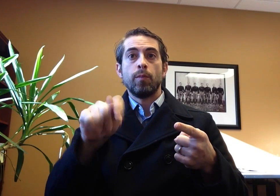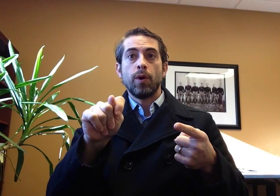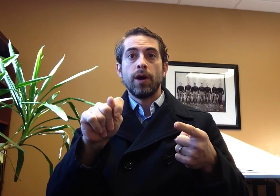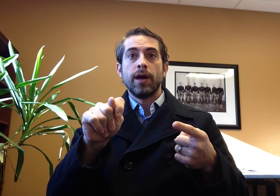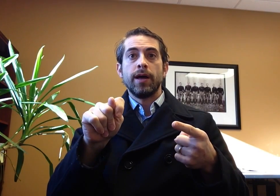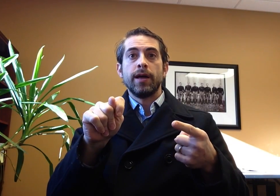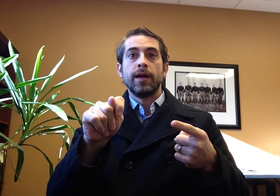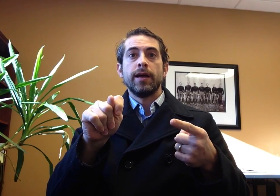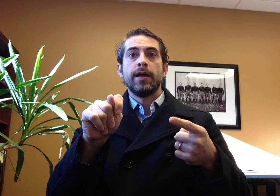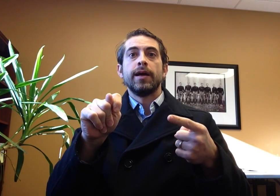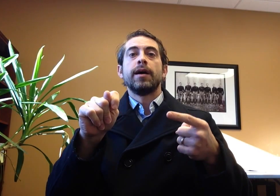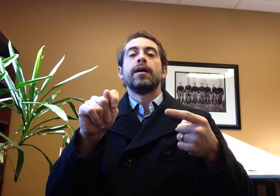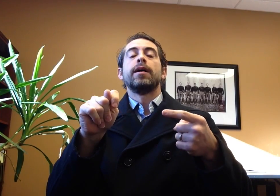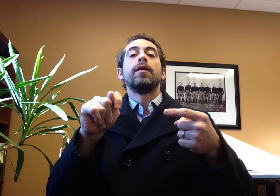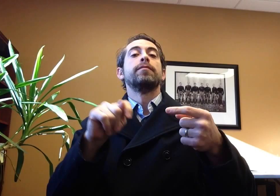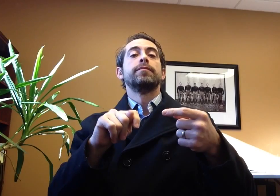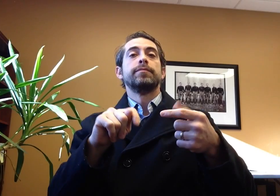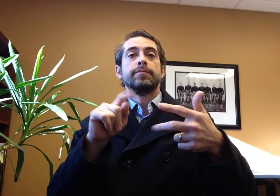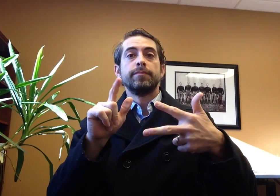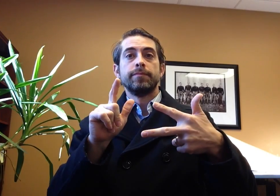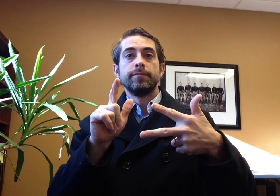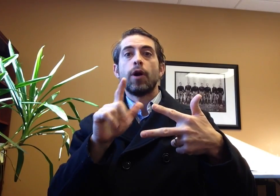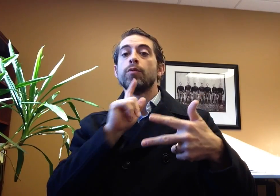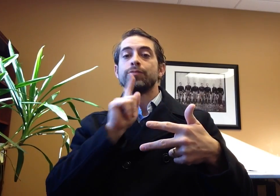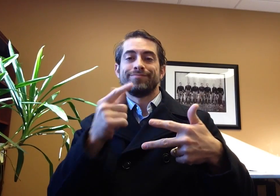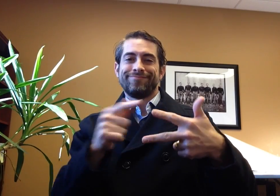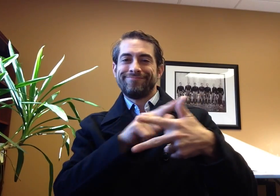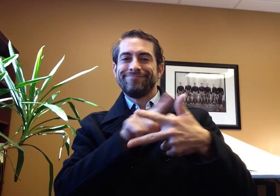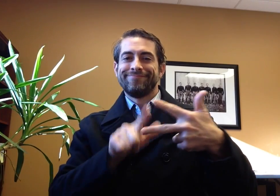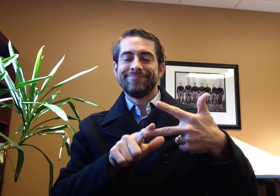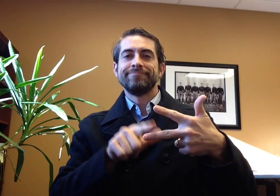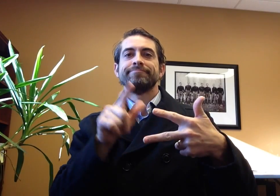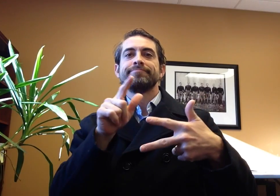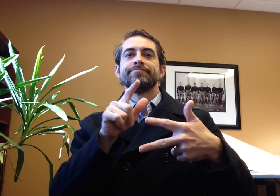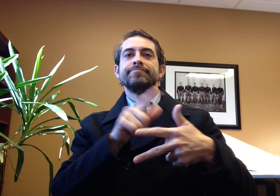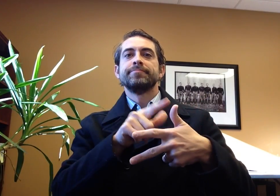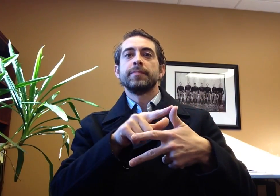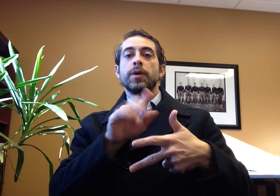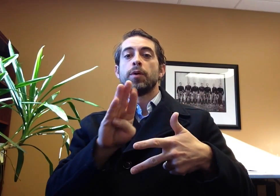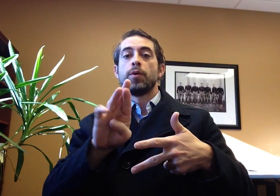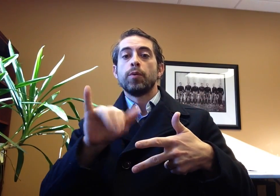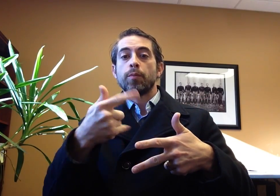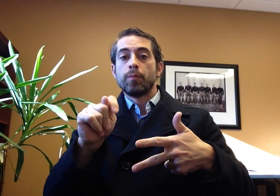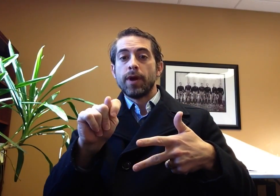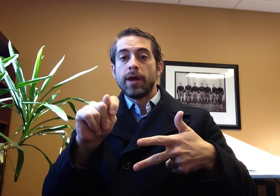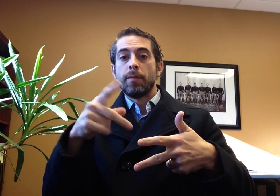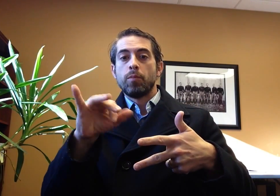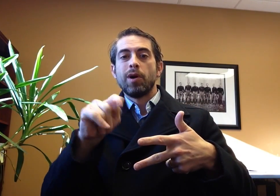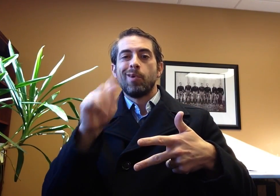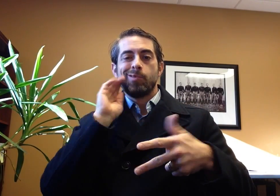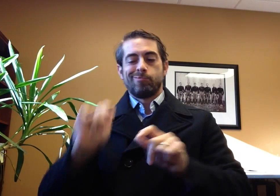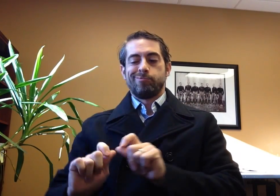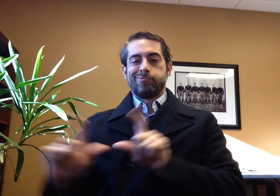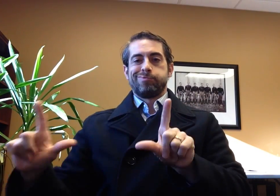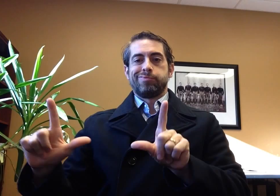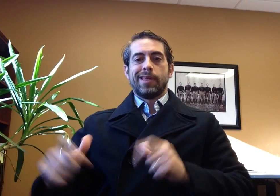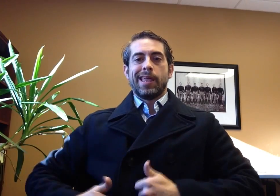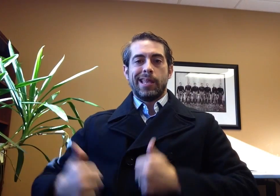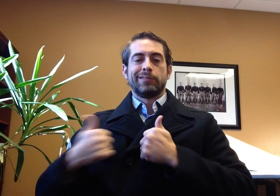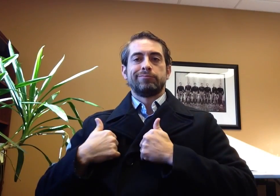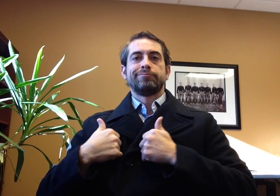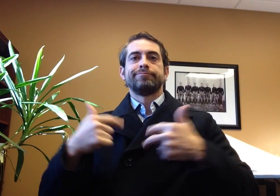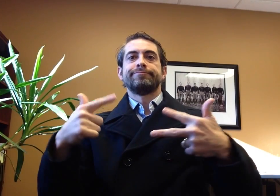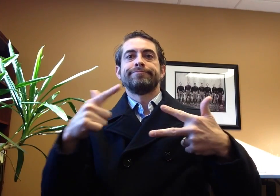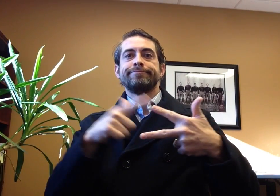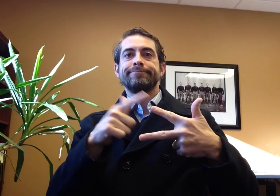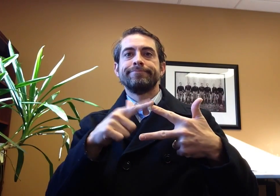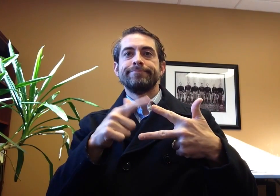Brightpoint, 227 East Washington Boulevard, Fort Wayne, IN